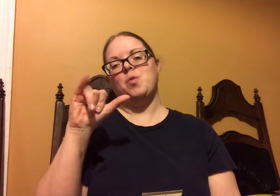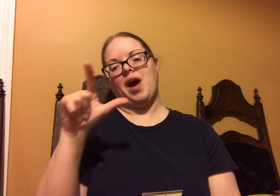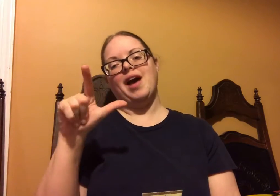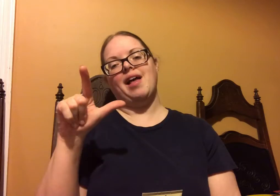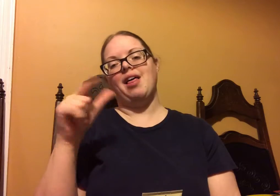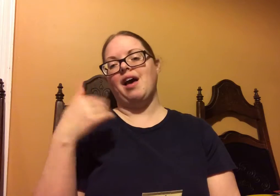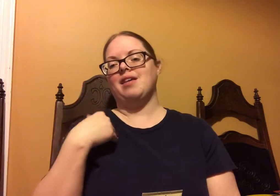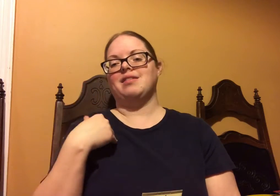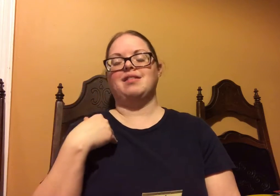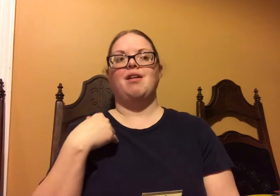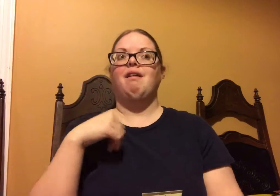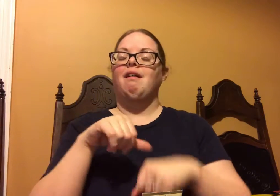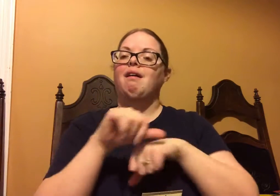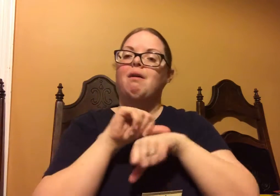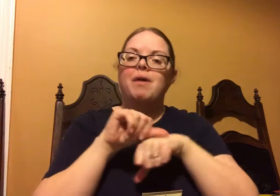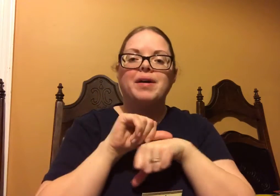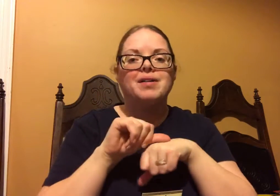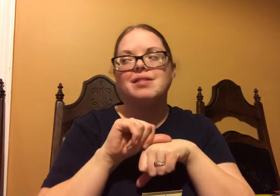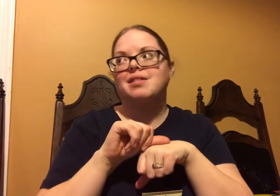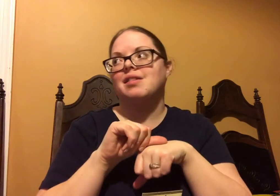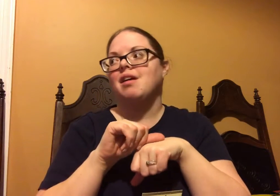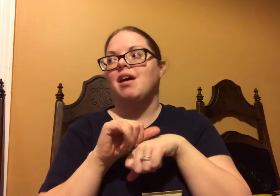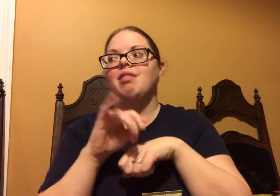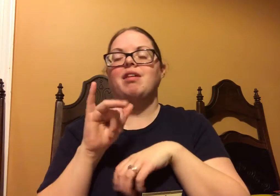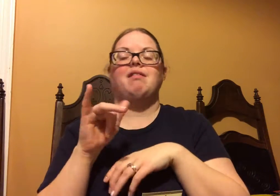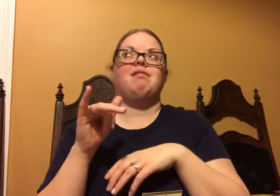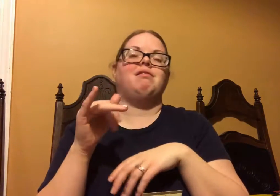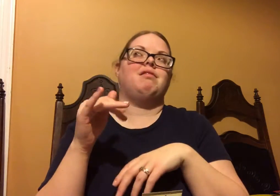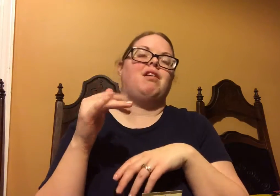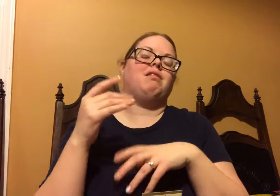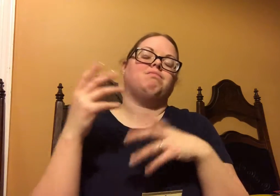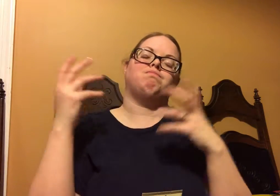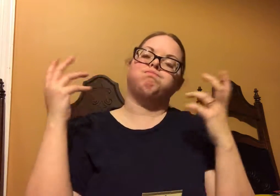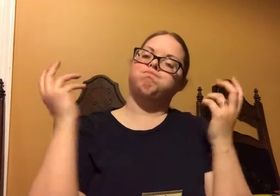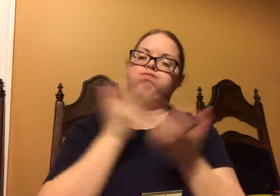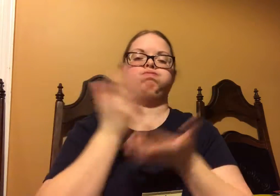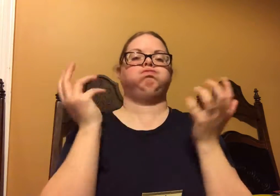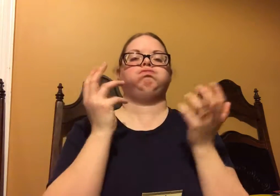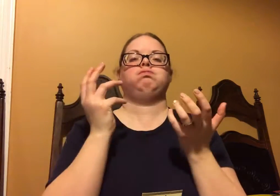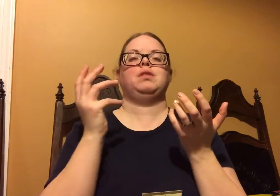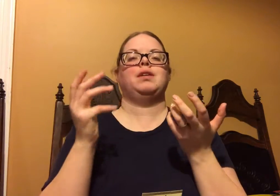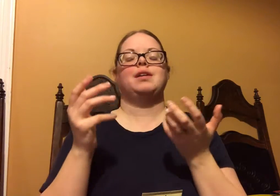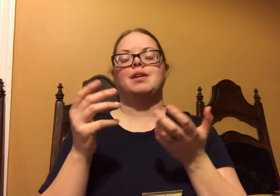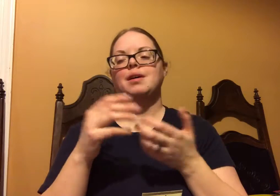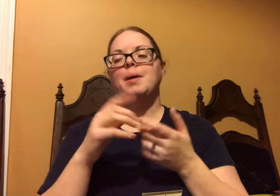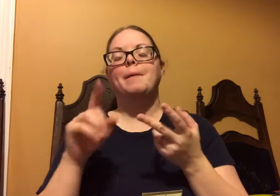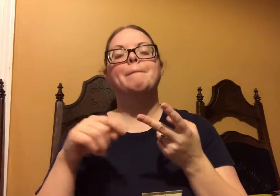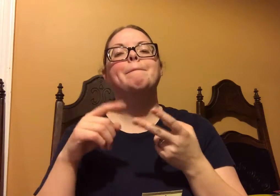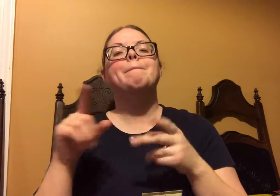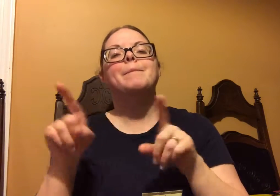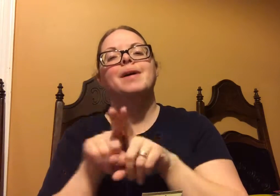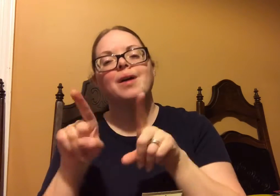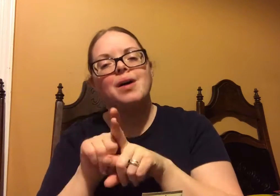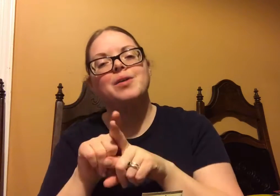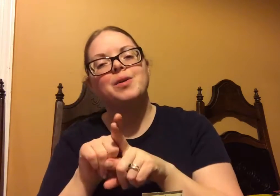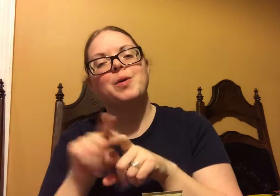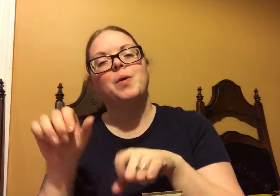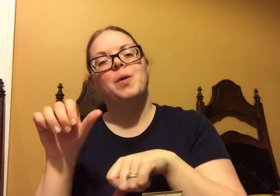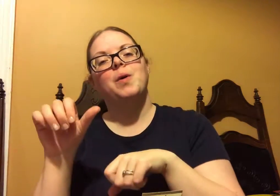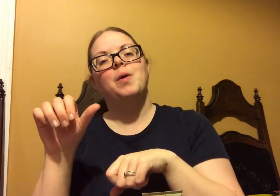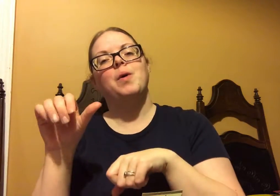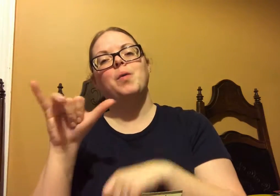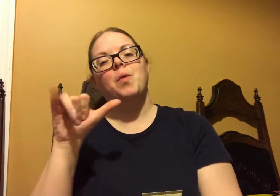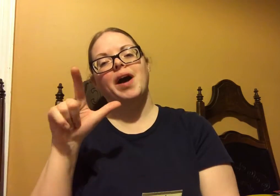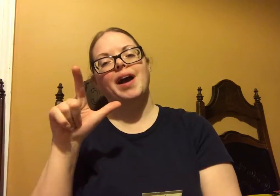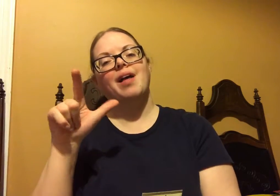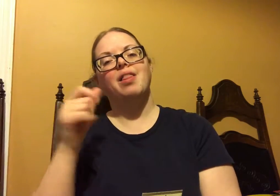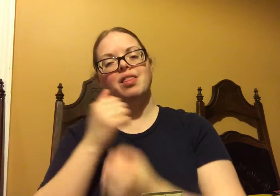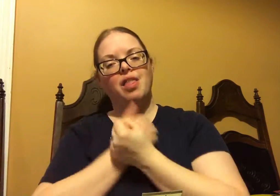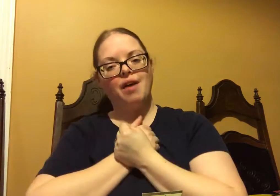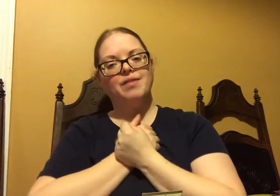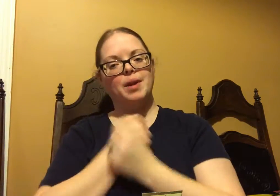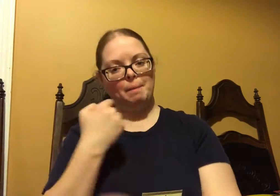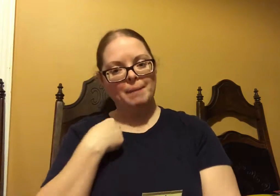I find that Young Living, the oils, they just...everything it's amazing.